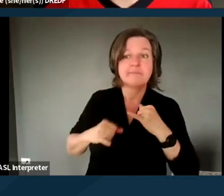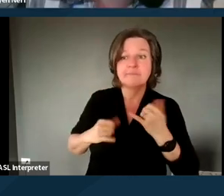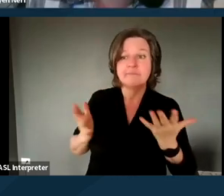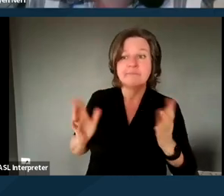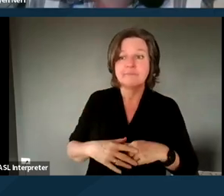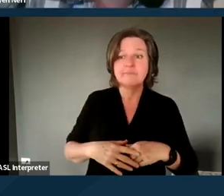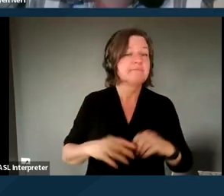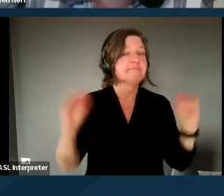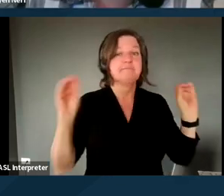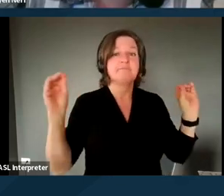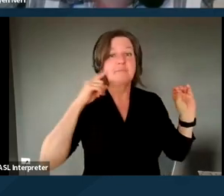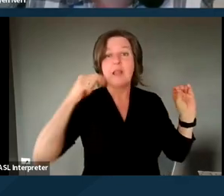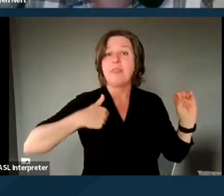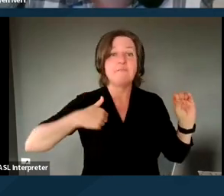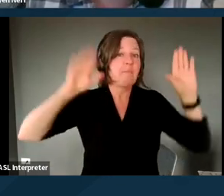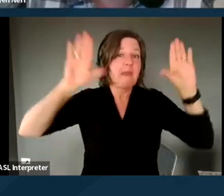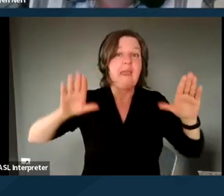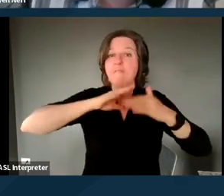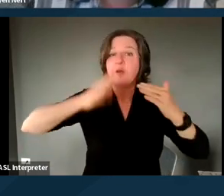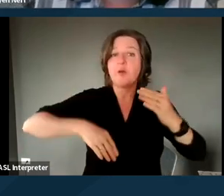Nothing on my end, have a great weekend everybody. Thank you for joining us.